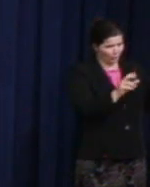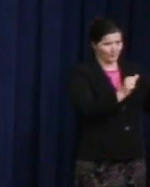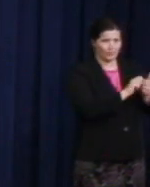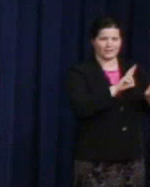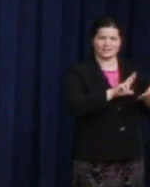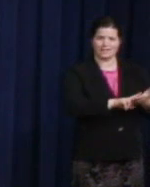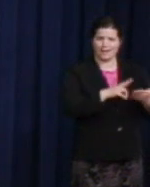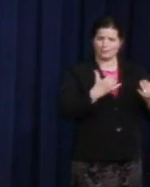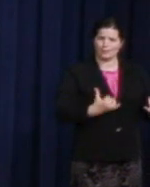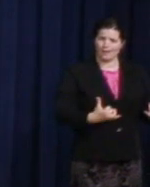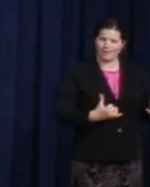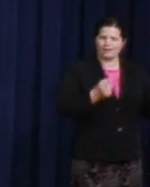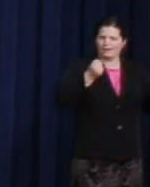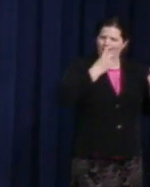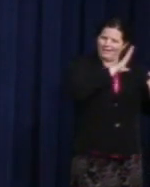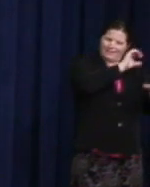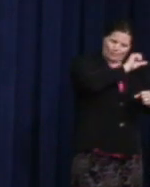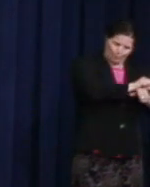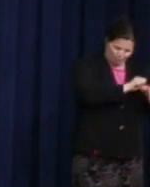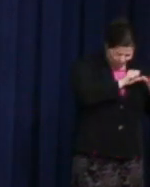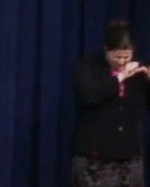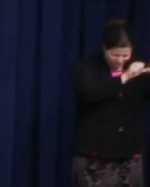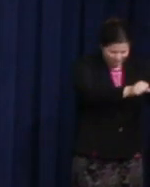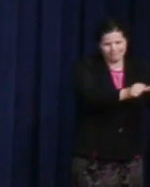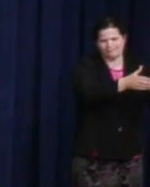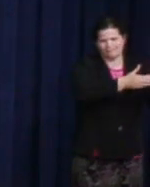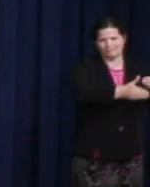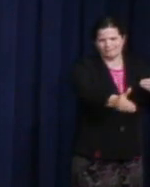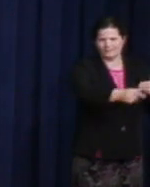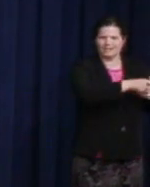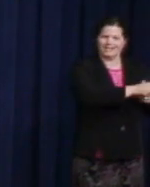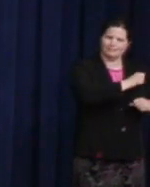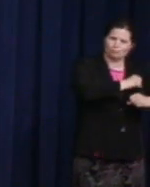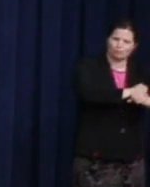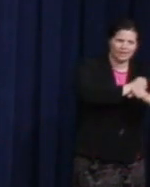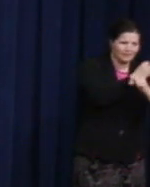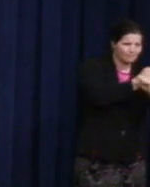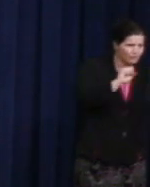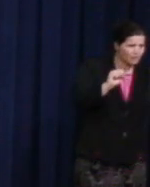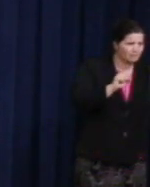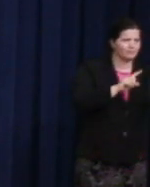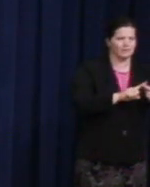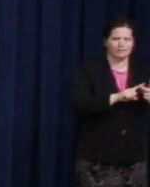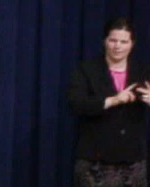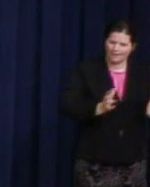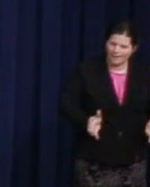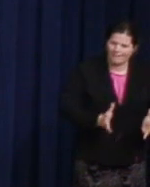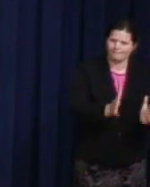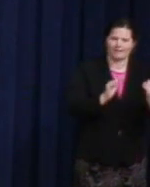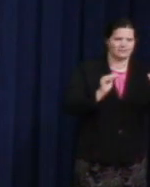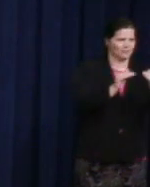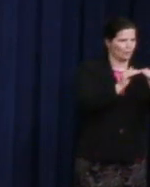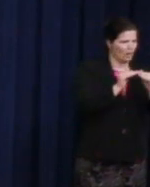he helped protect, the equality he helped advance, the constitutional principles and promise he helped